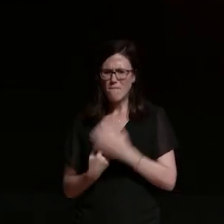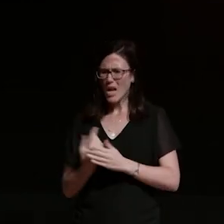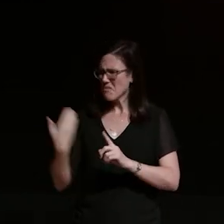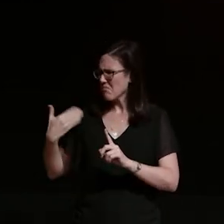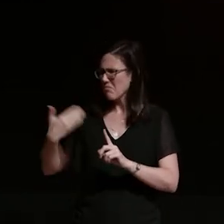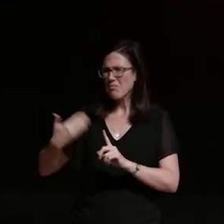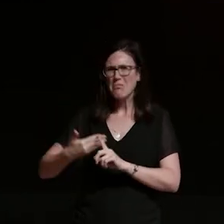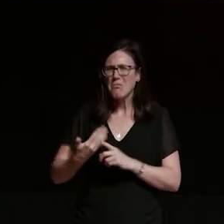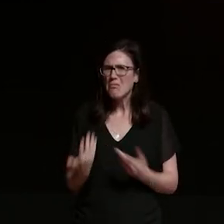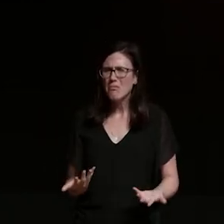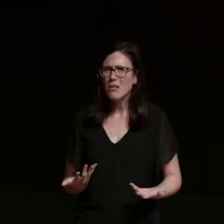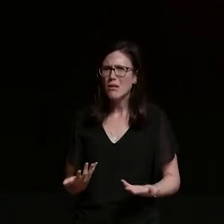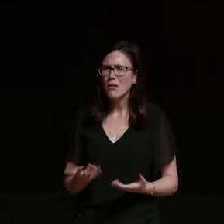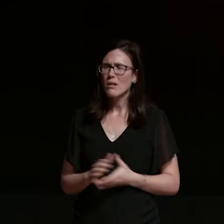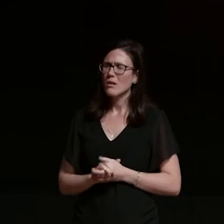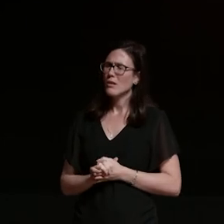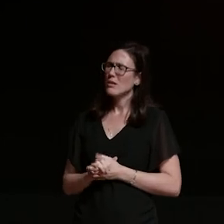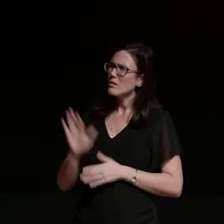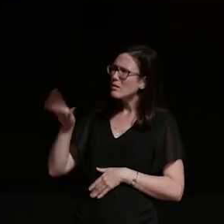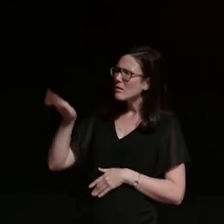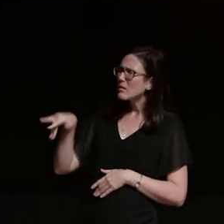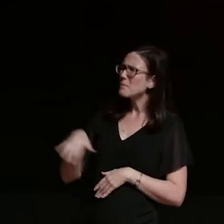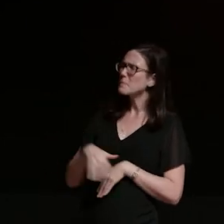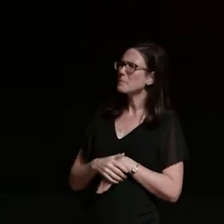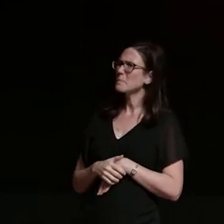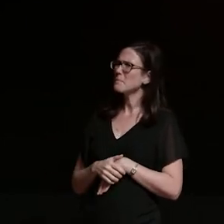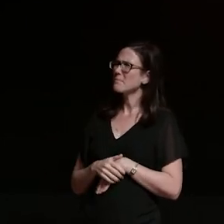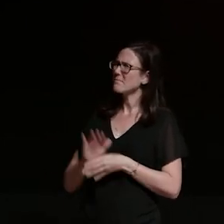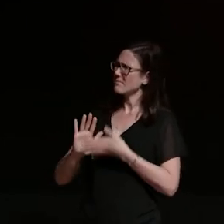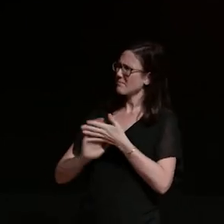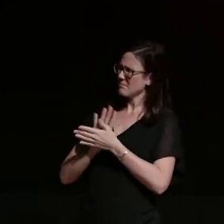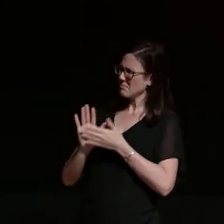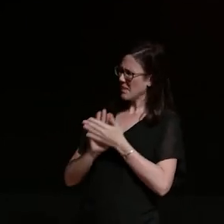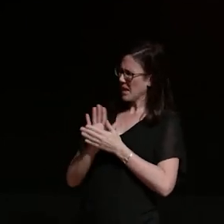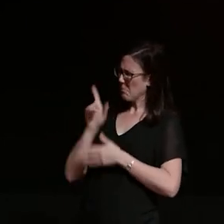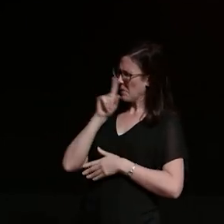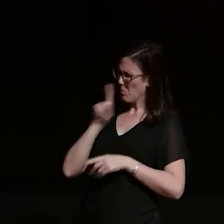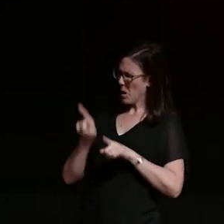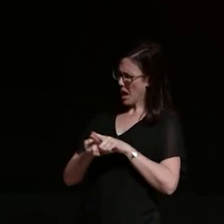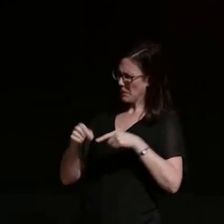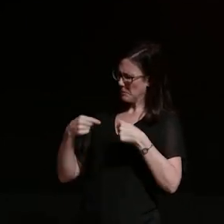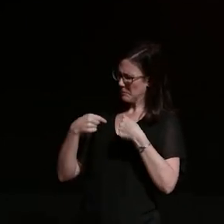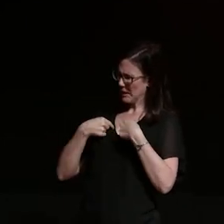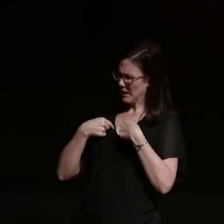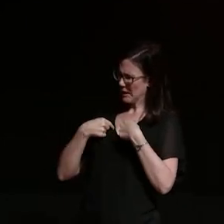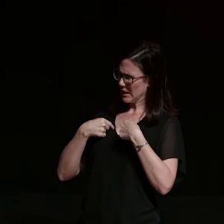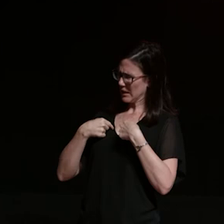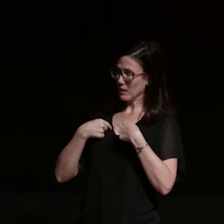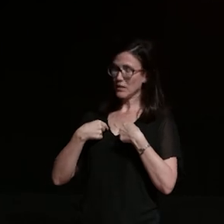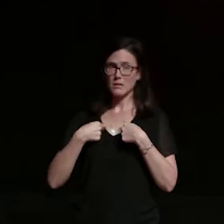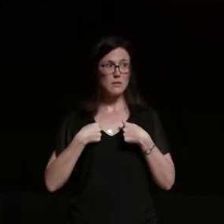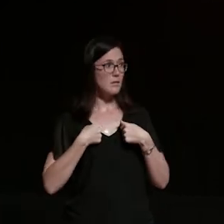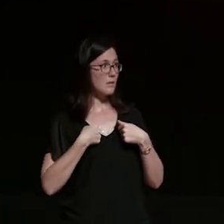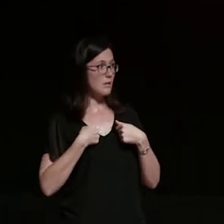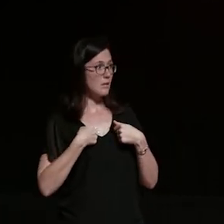so i asked him what do you mean more people like me to which he replied yeah you know